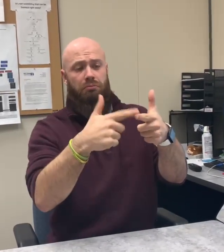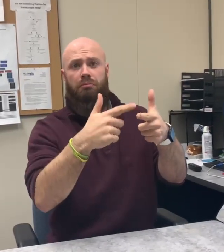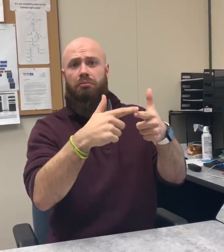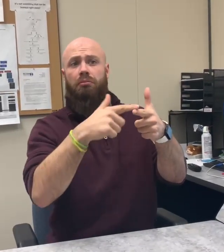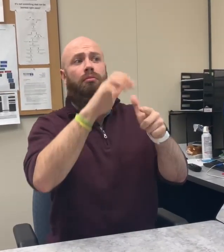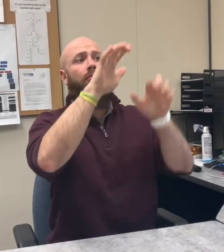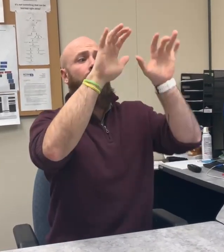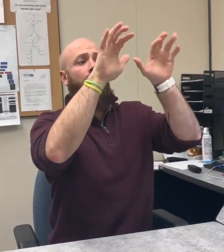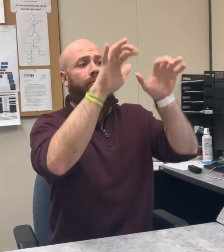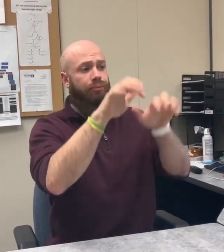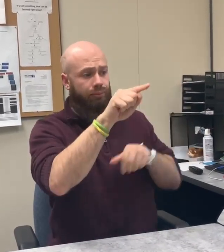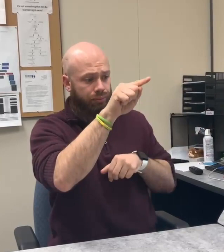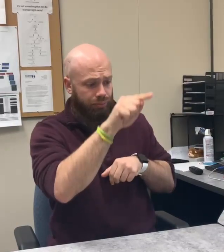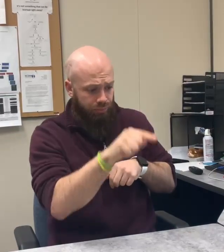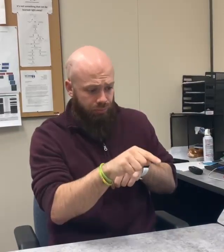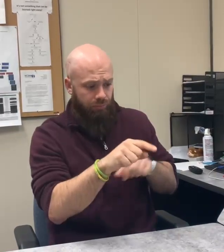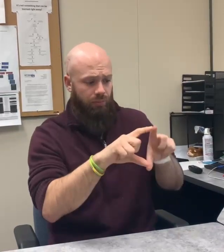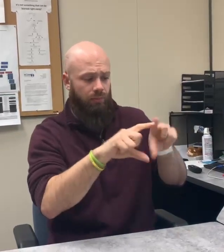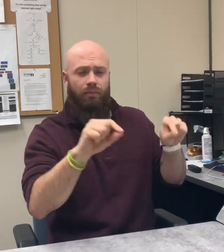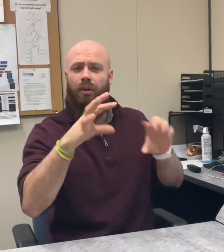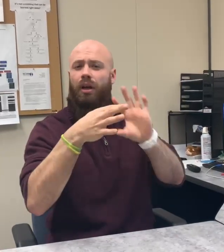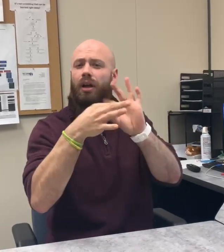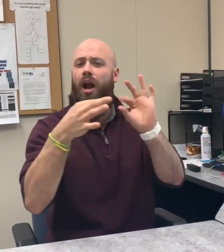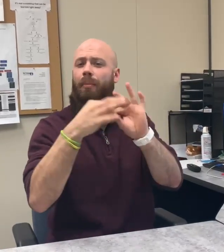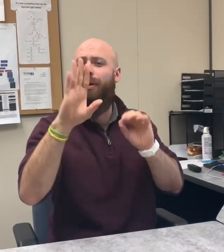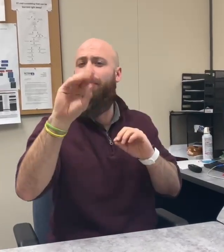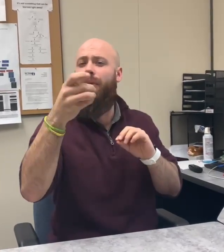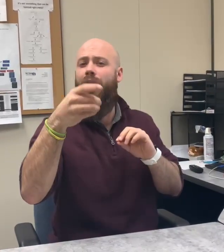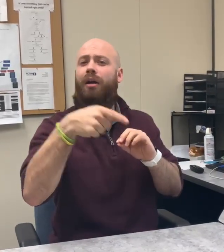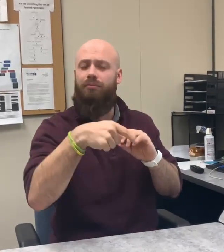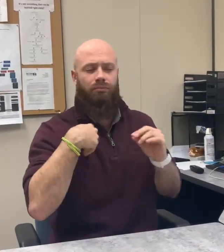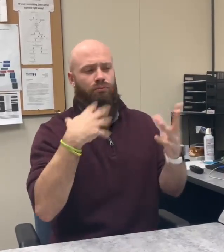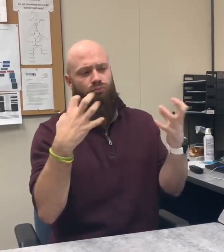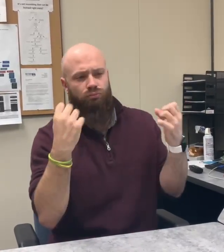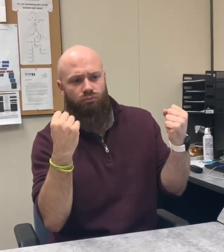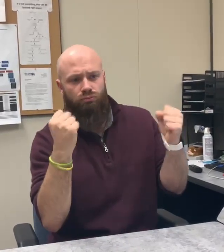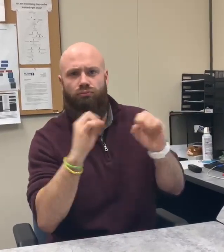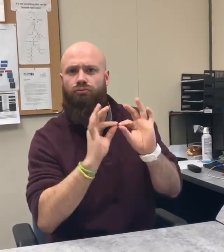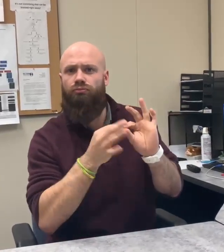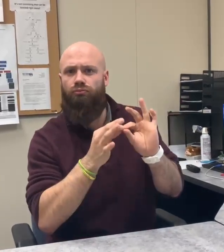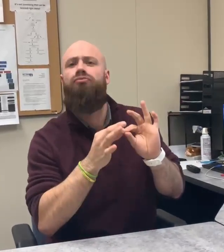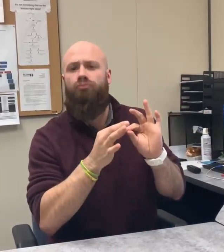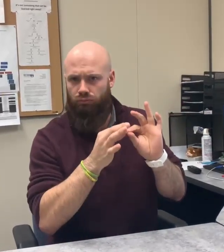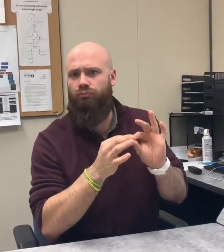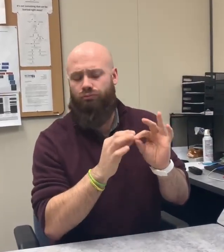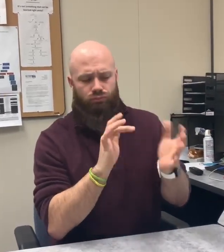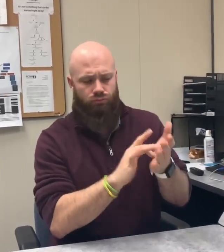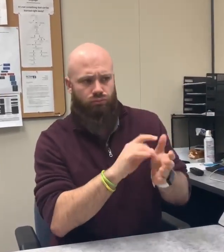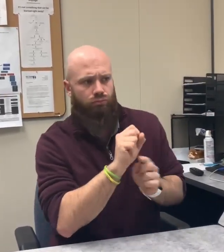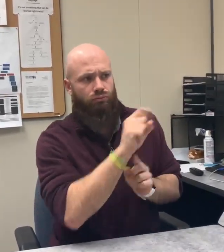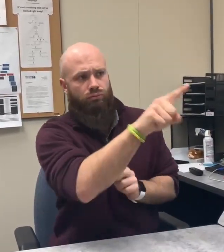Second, if you fill out a form online, at the bottom There will be a comment box. You can fill out "I want a Sign Language Interpreter" Click submit when done.